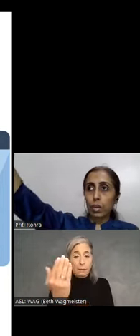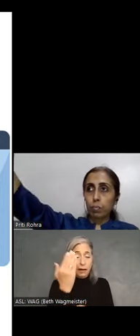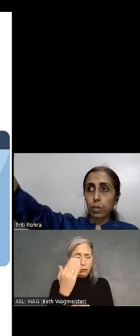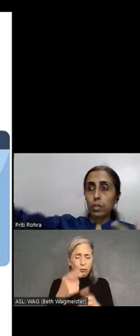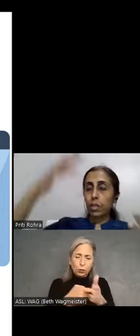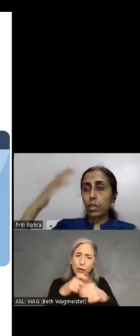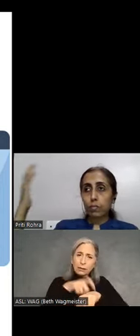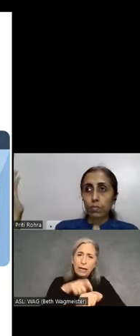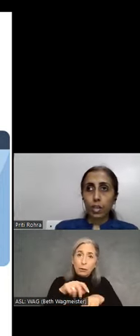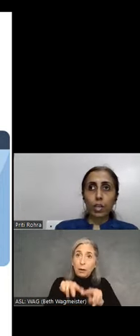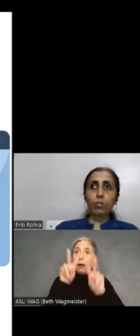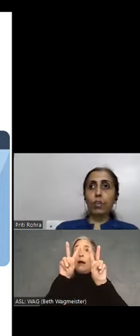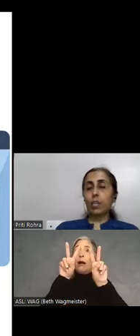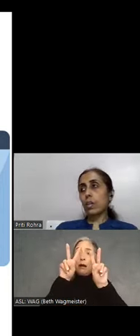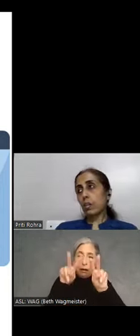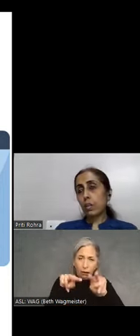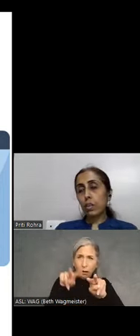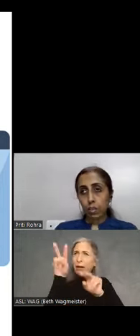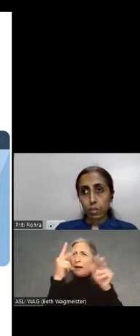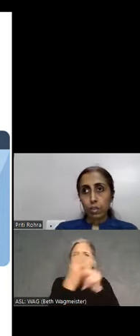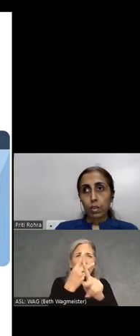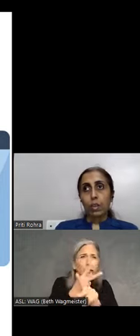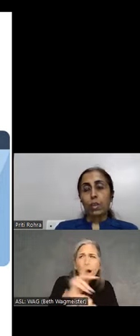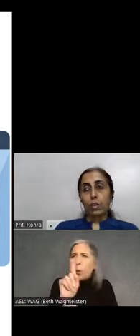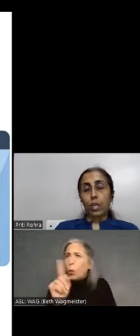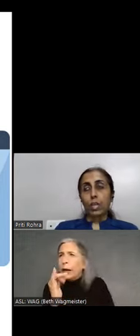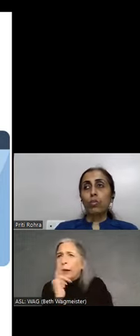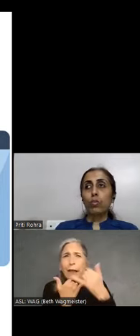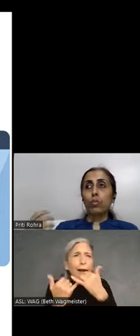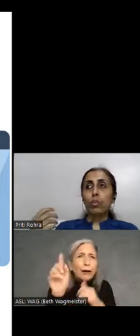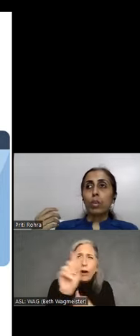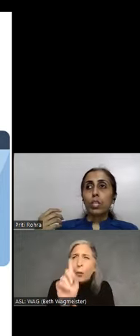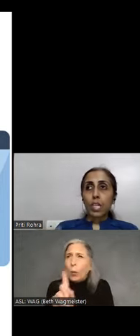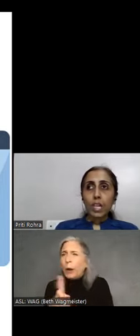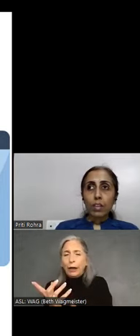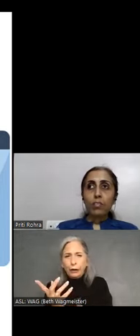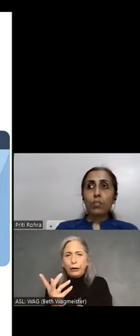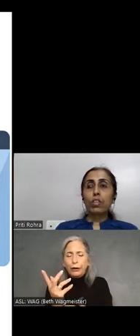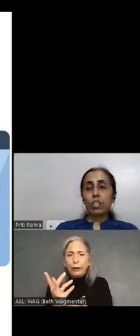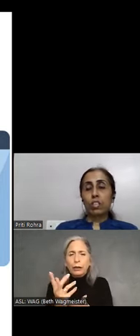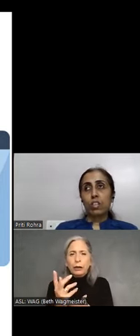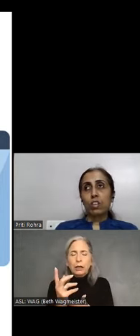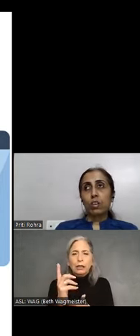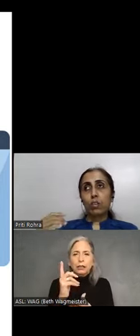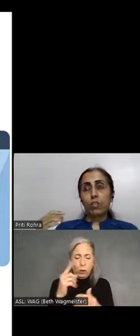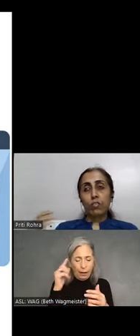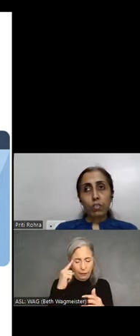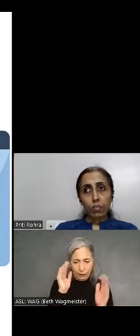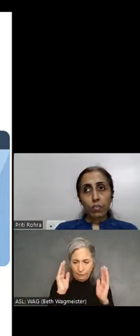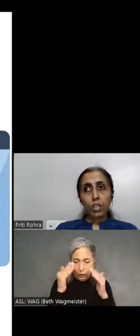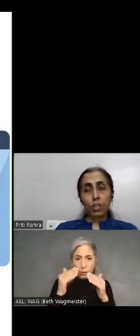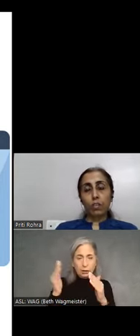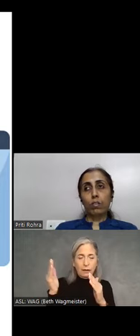up and read and figure out where the error is. So setting the focus on the first field with error or